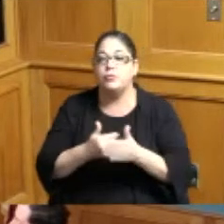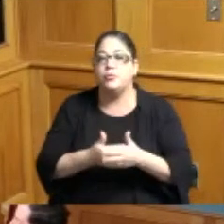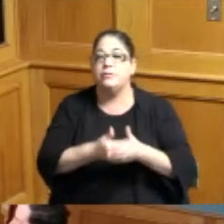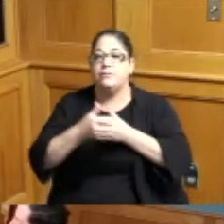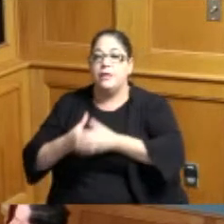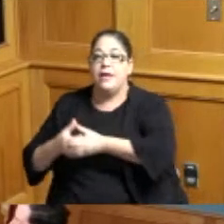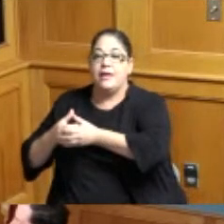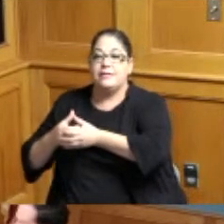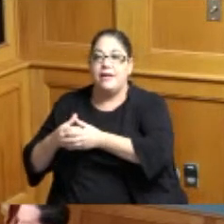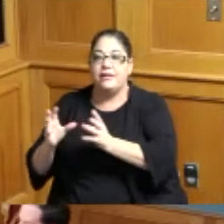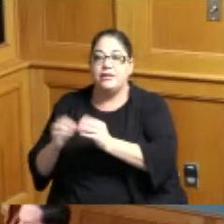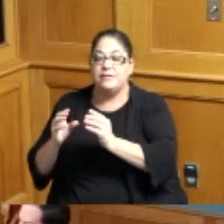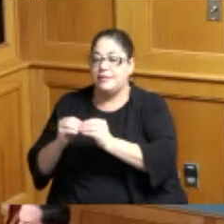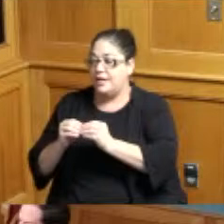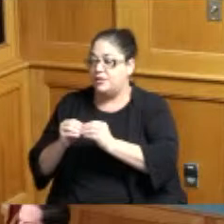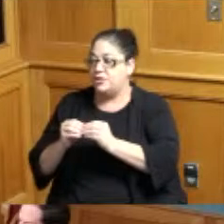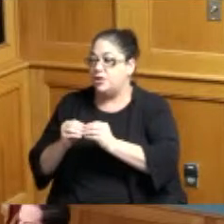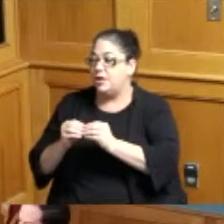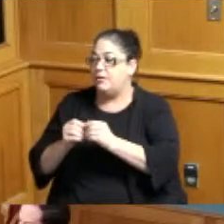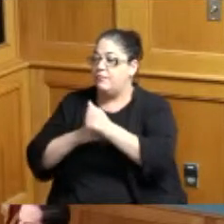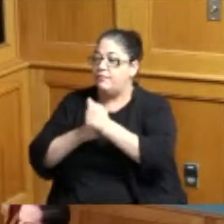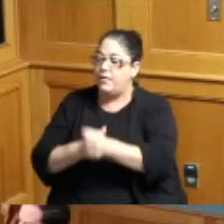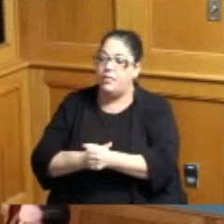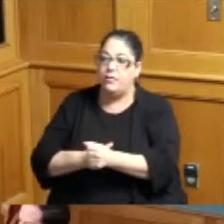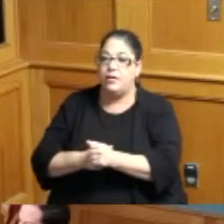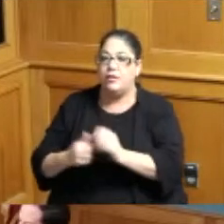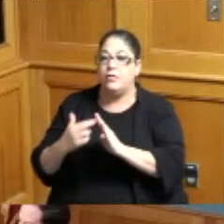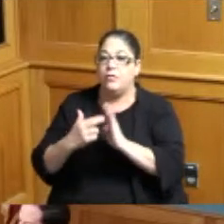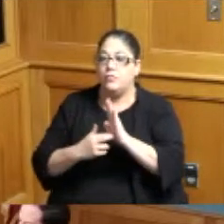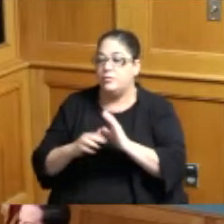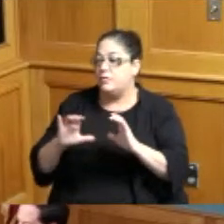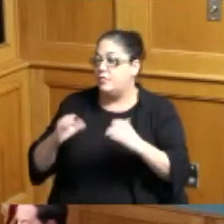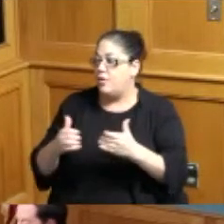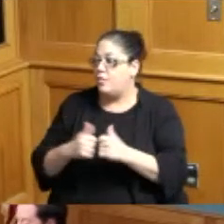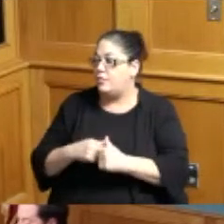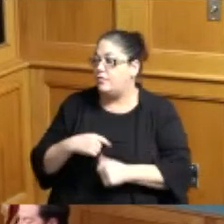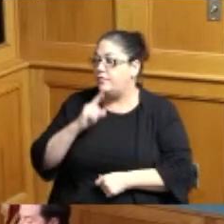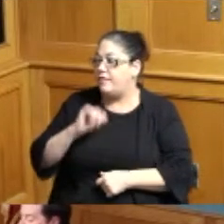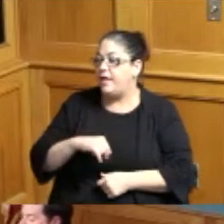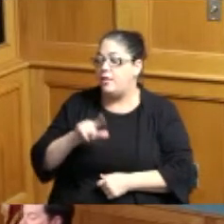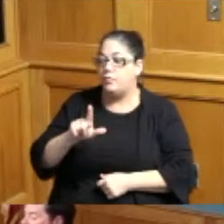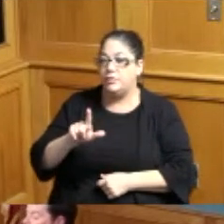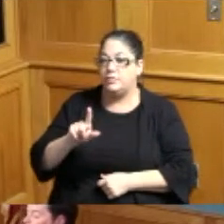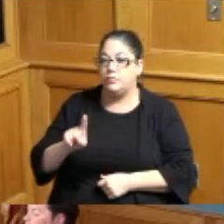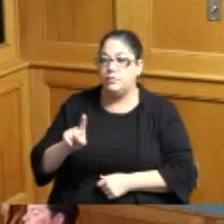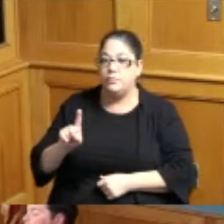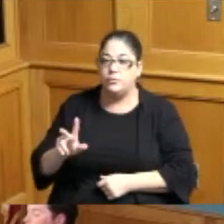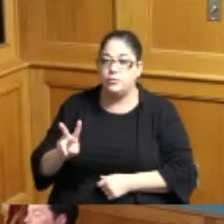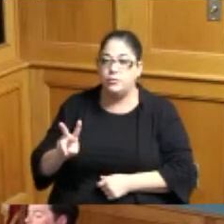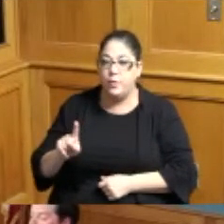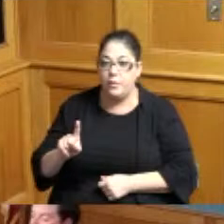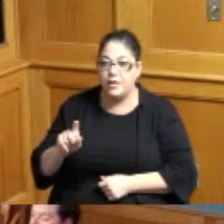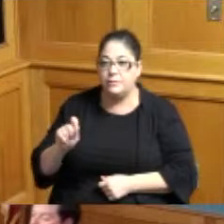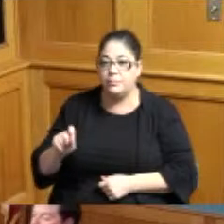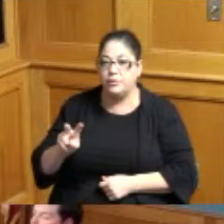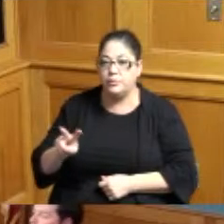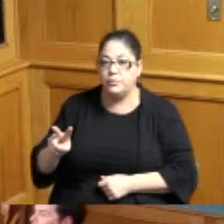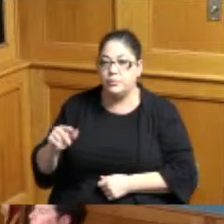Executive session pursuant to RC section 121.22 g 3 to conduct a conference with